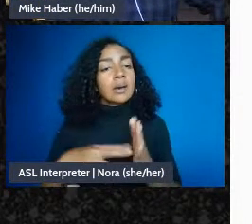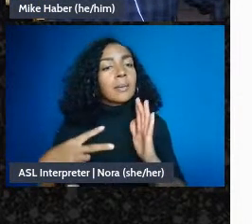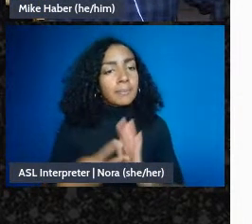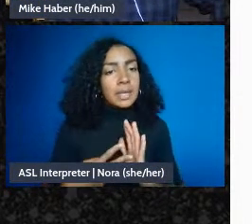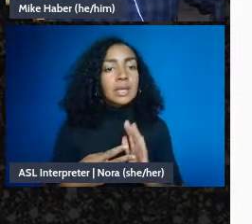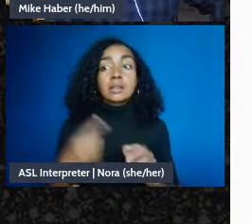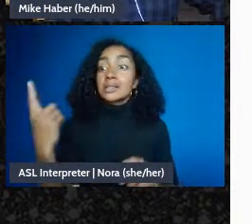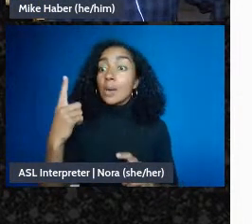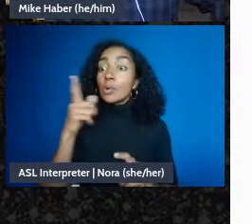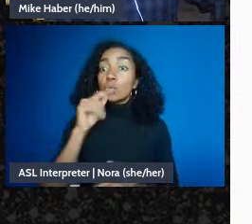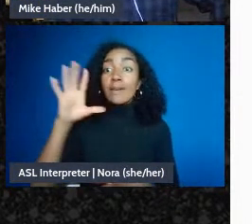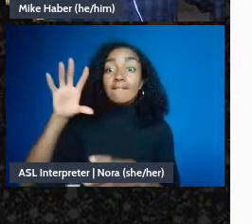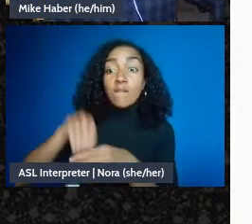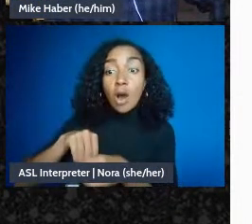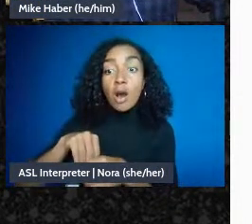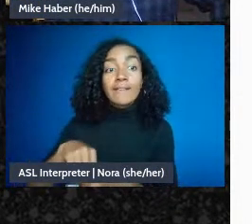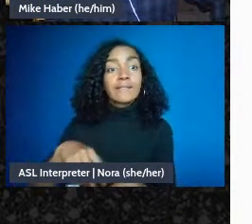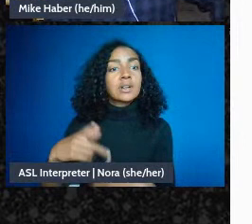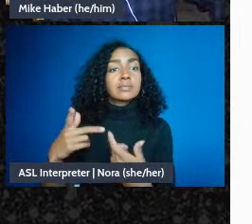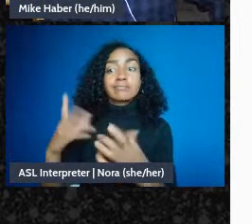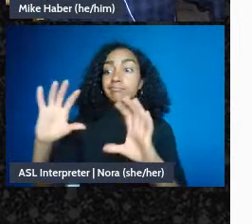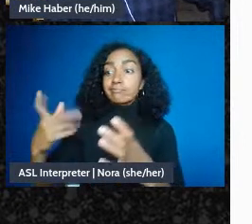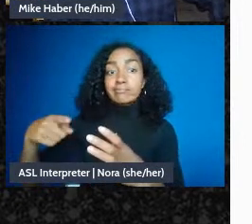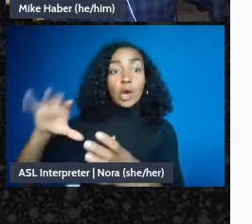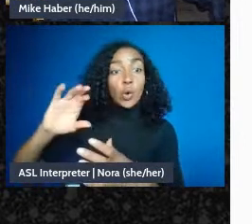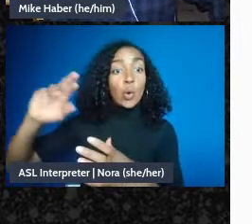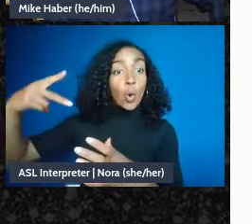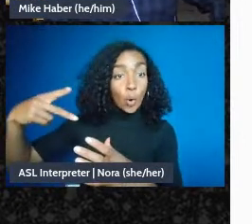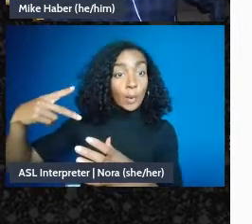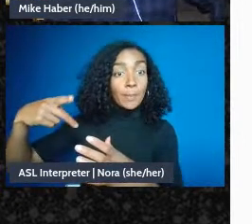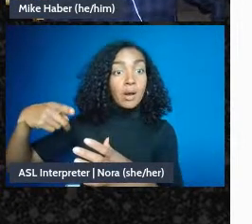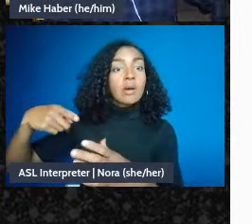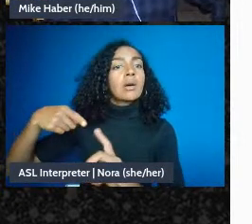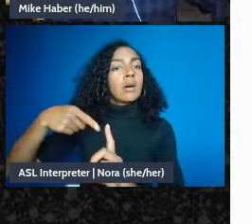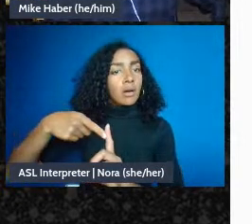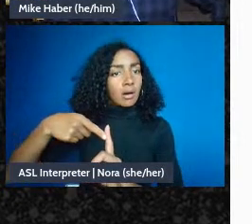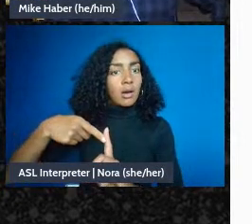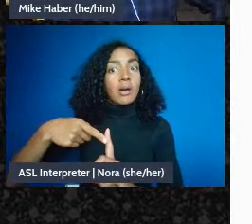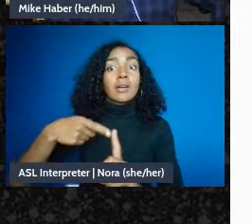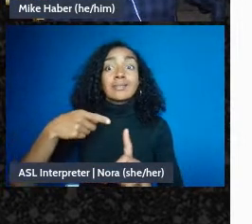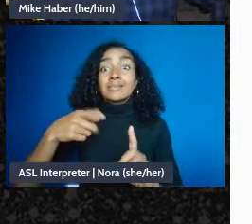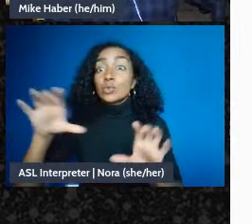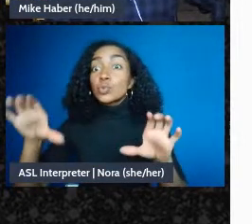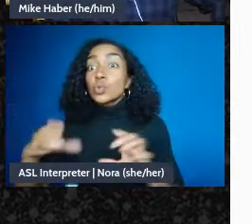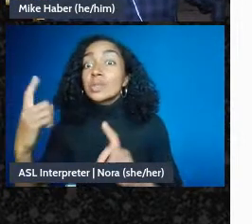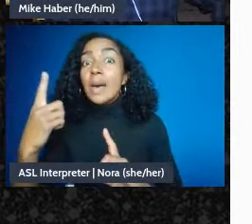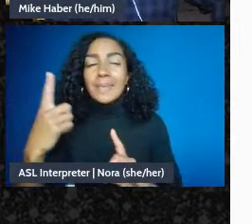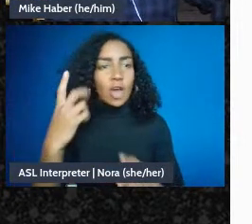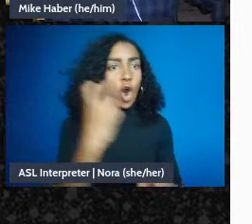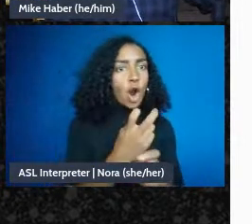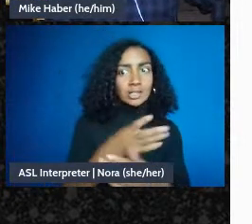corporation takes some action. It’s pretty hard to sue that individual, it's much easier to sue